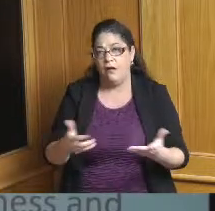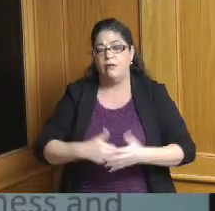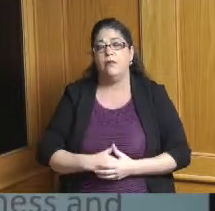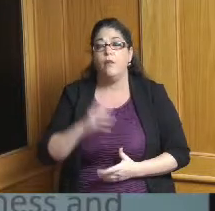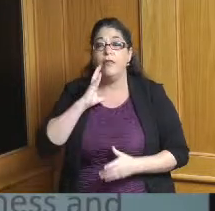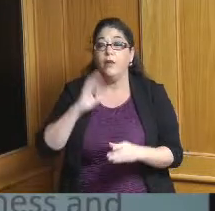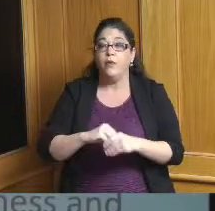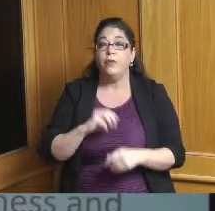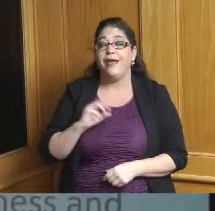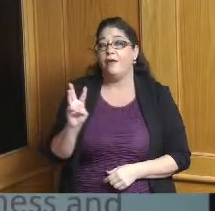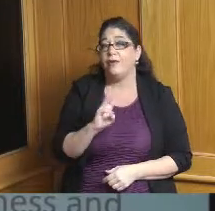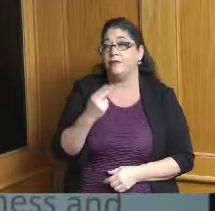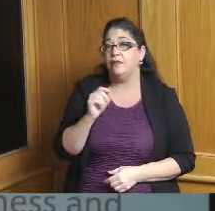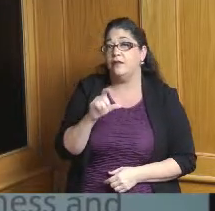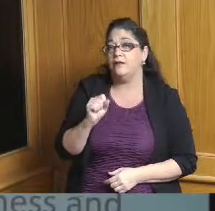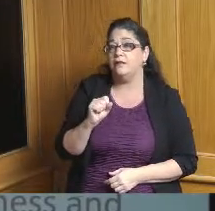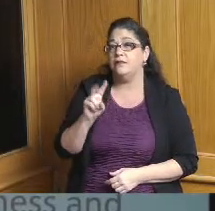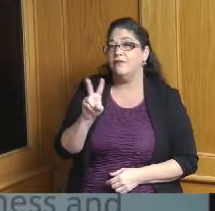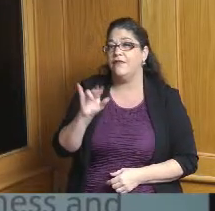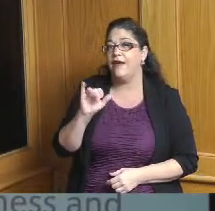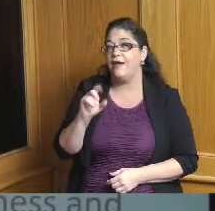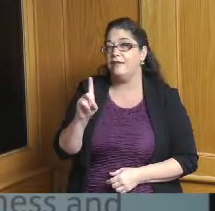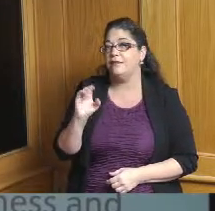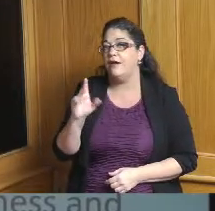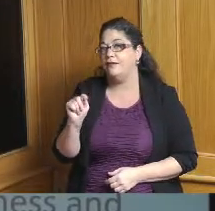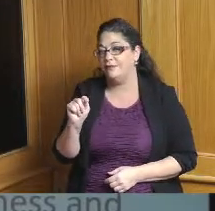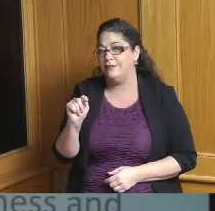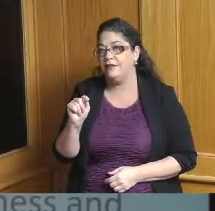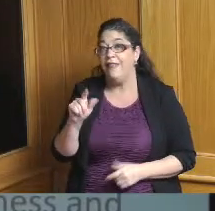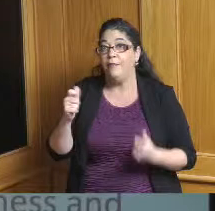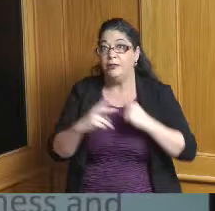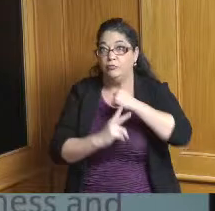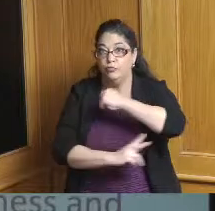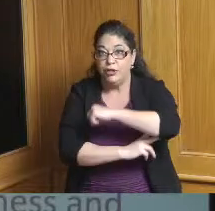the Western Hills Viaduct the Brent Spence Bridge the large scale recommendations on